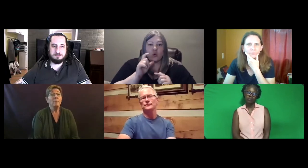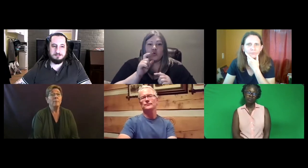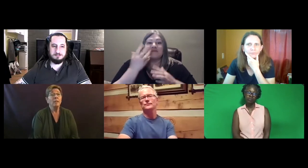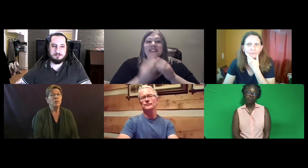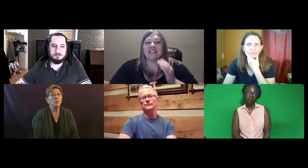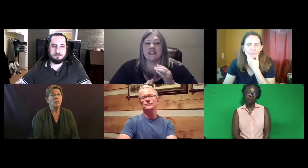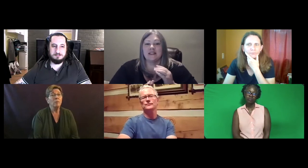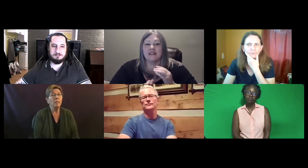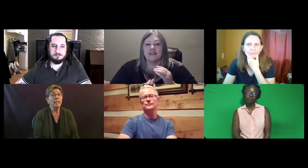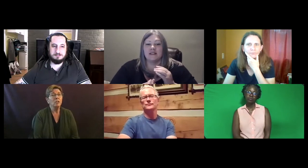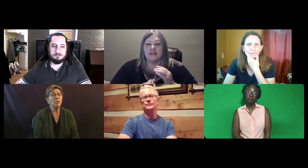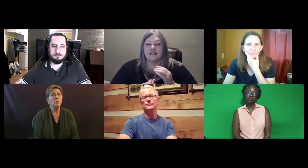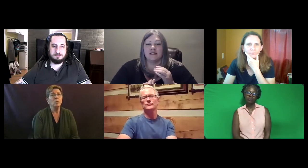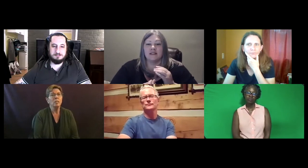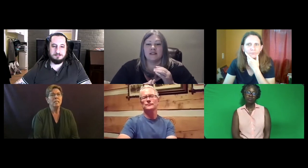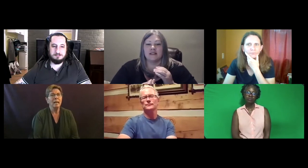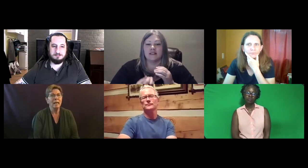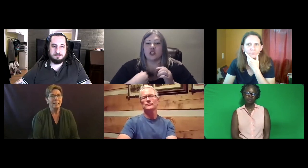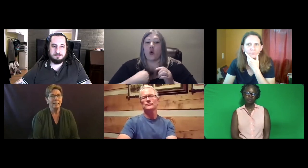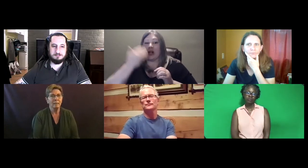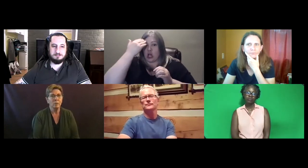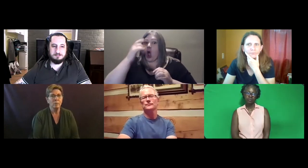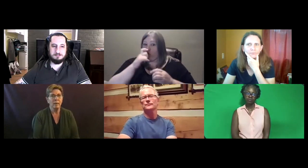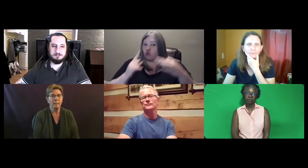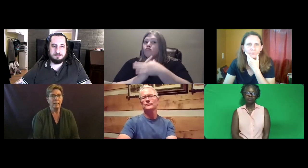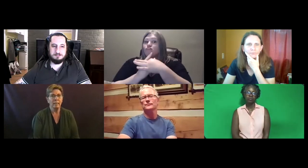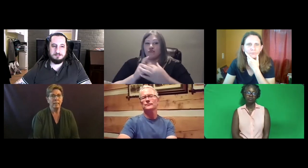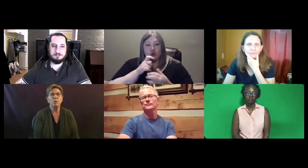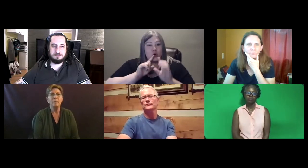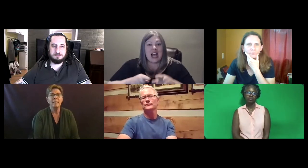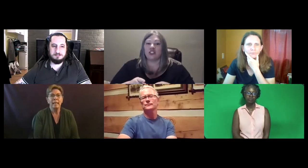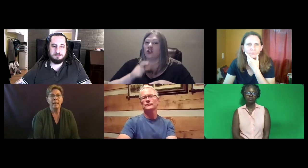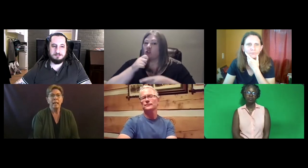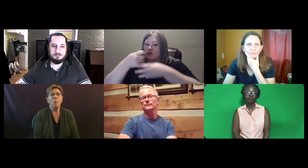But make sure you give more attention to who's not responding. Who is missing.